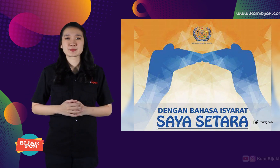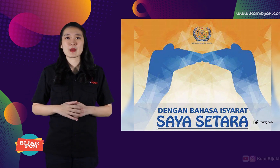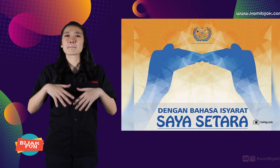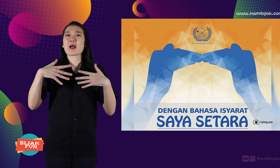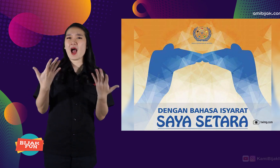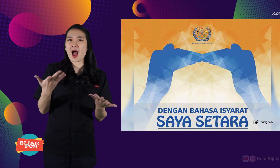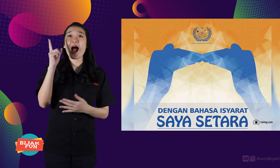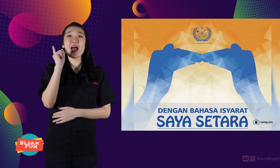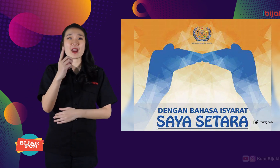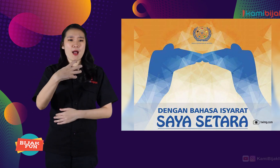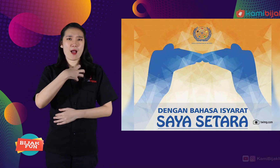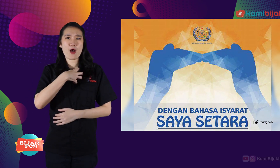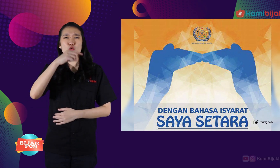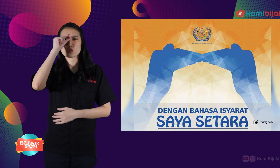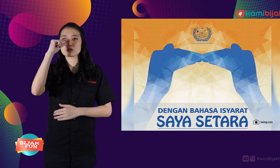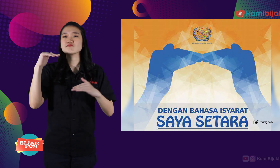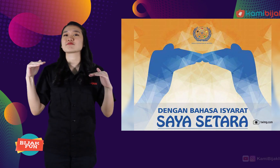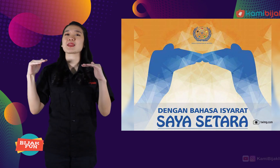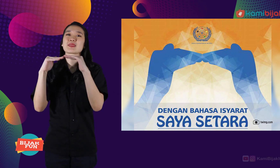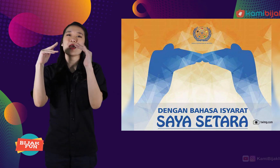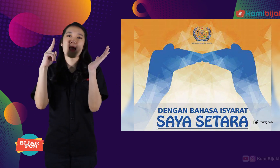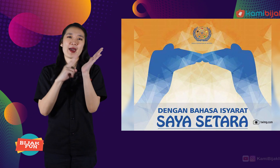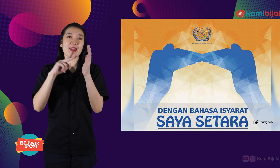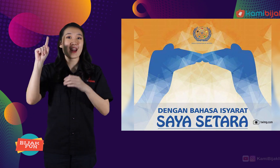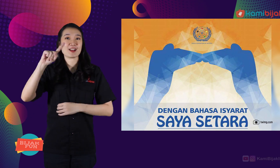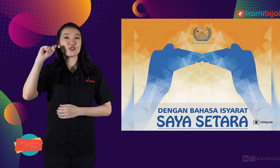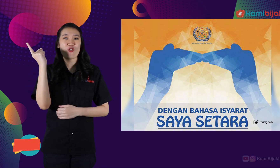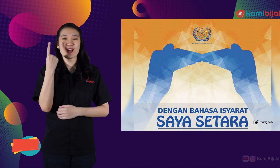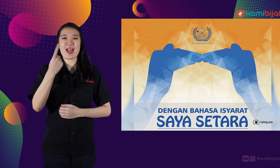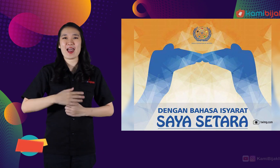So, sign language has rights for national equivalents.